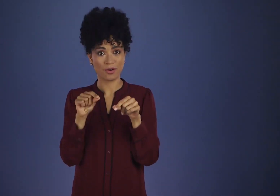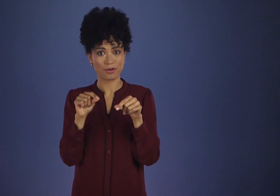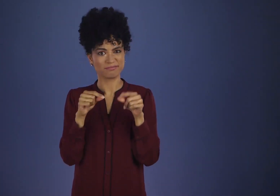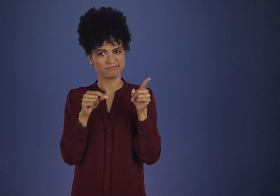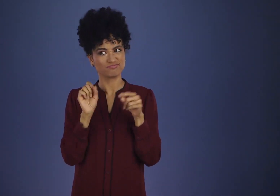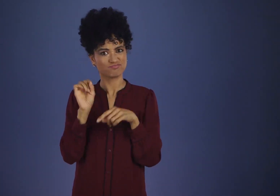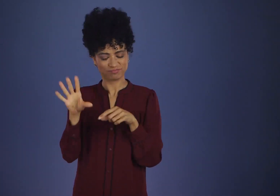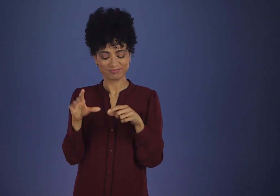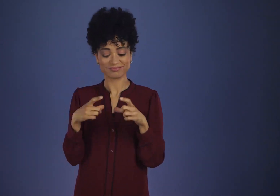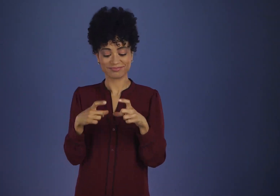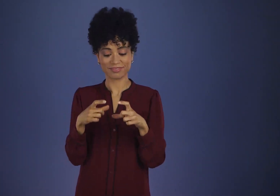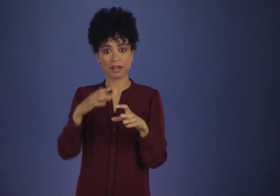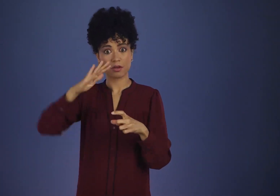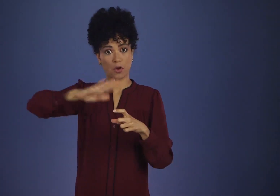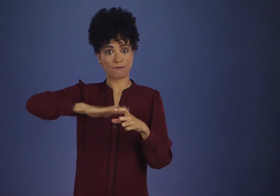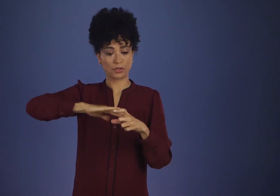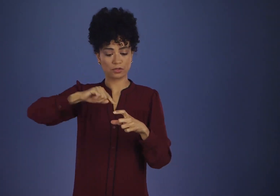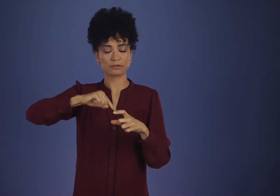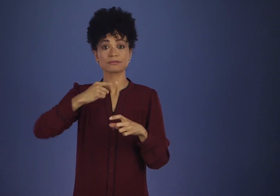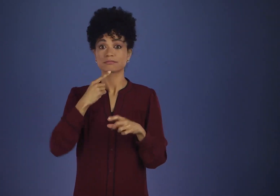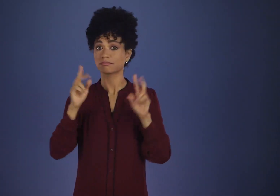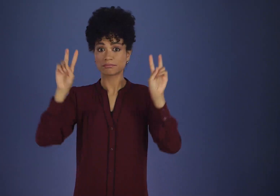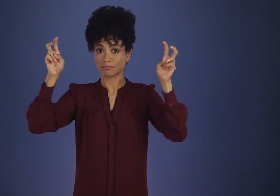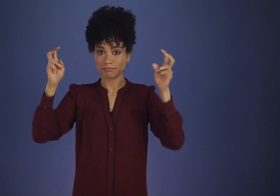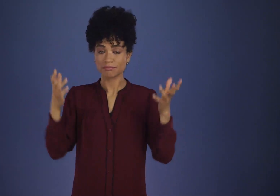It all went on a little card about golf-score size.